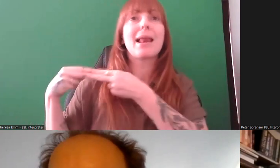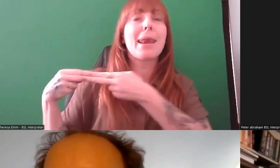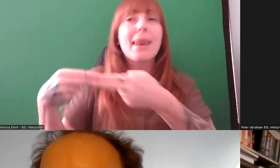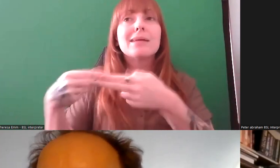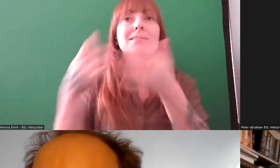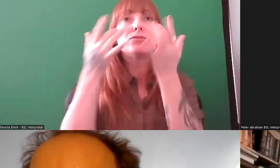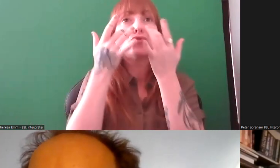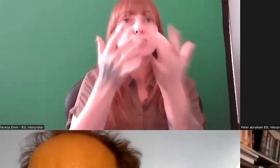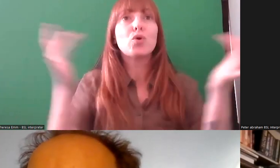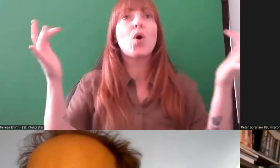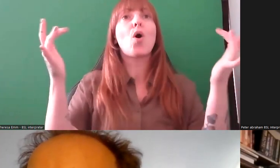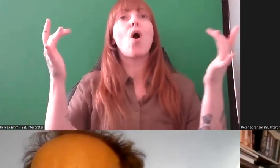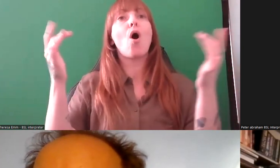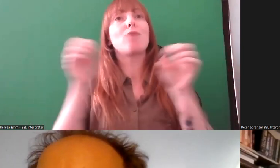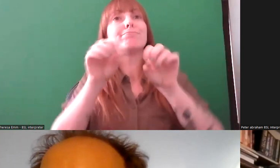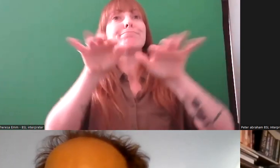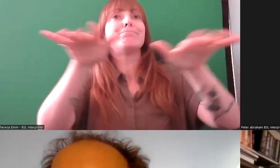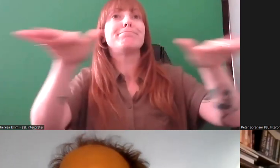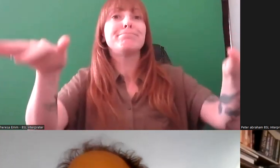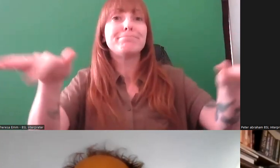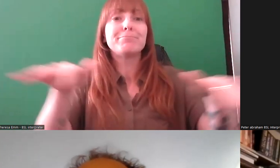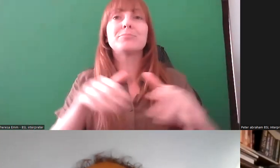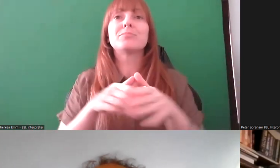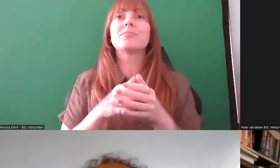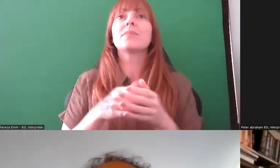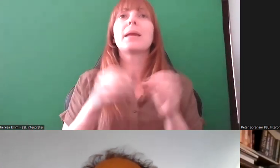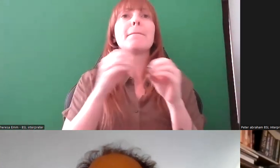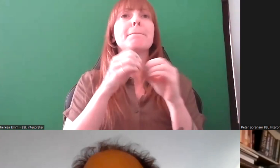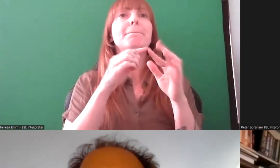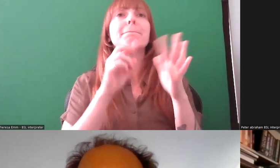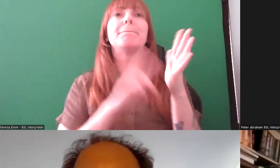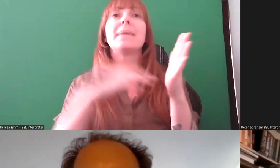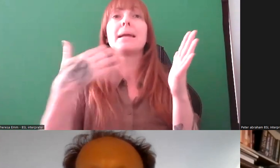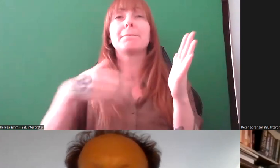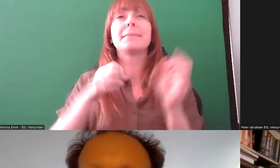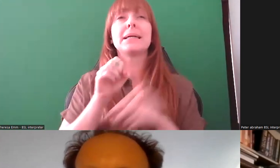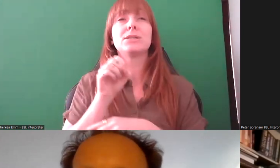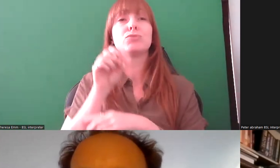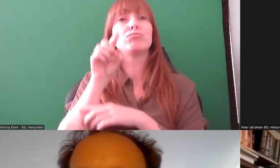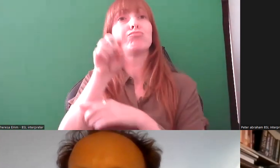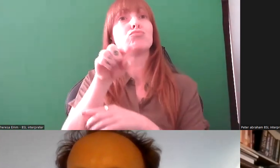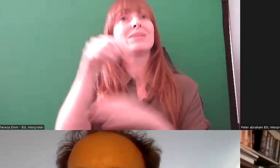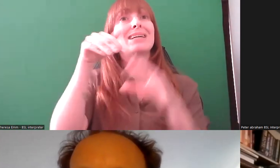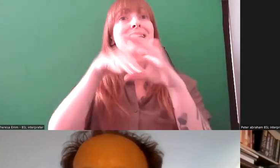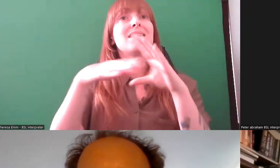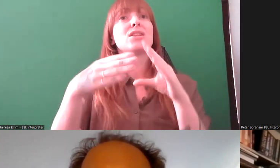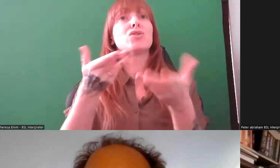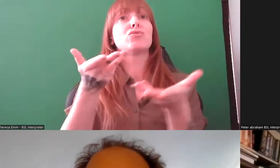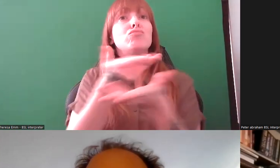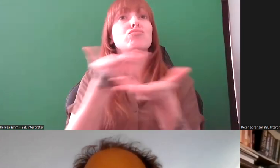I see that someone's put it - thank you Ben for sharing it - on here with as well in the chat.